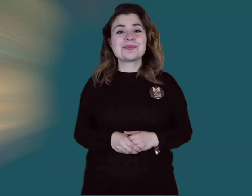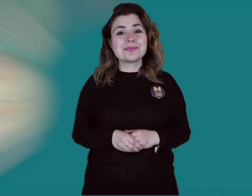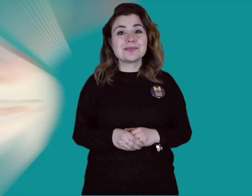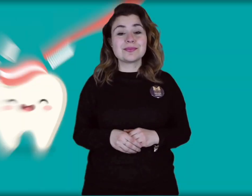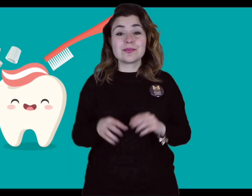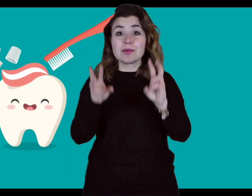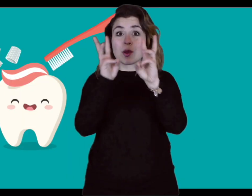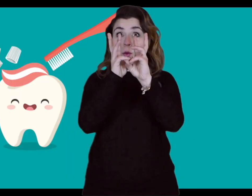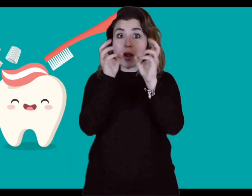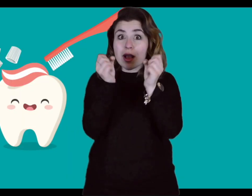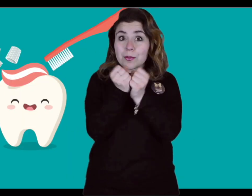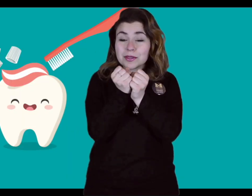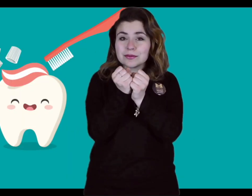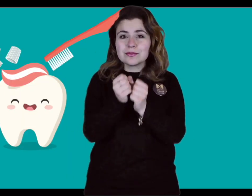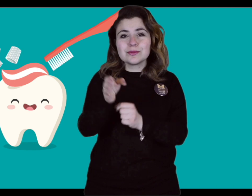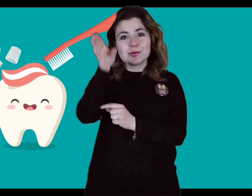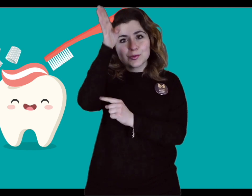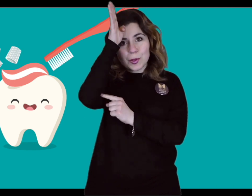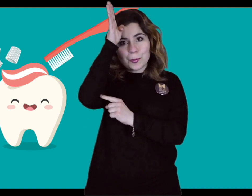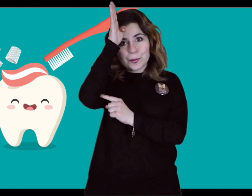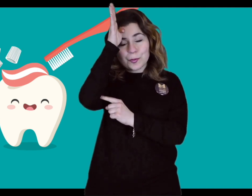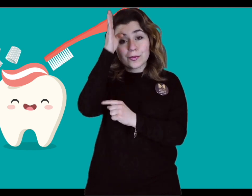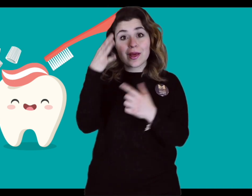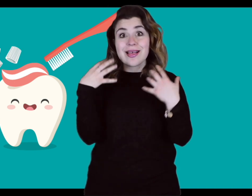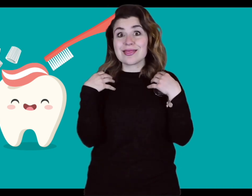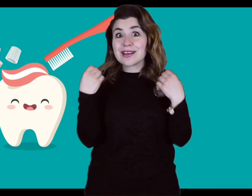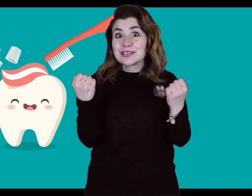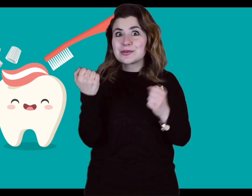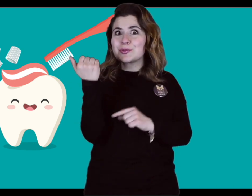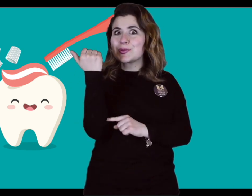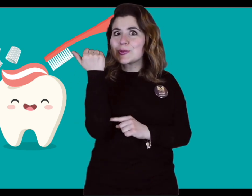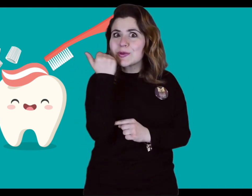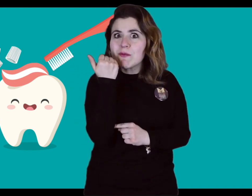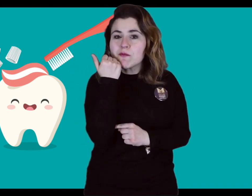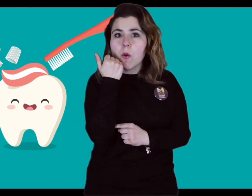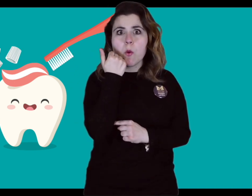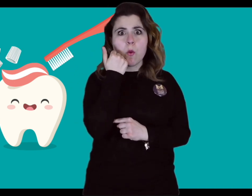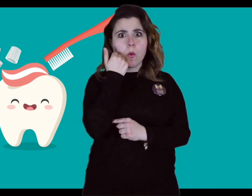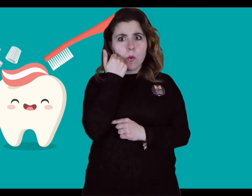First, DAWS is hosting a dental health workshop.